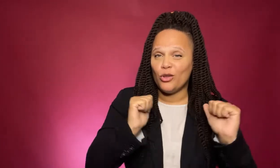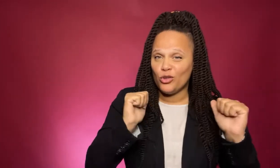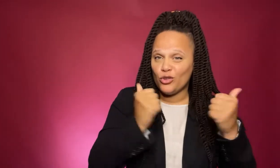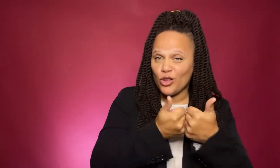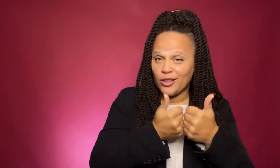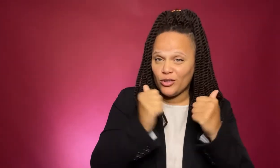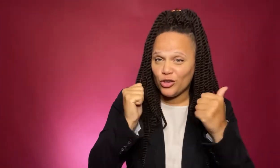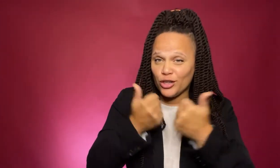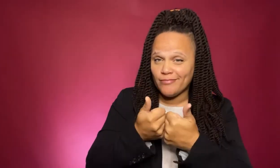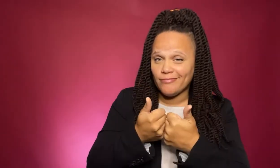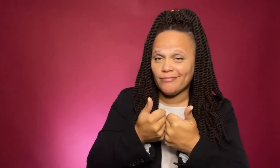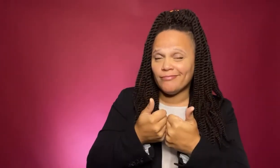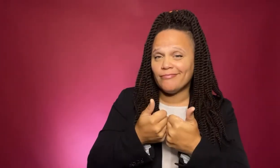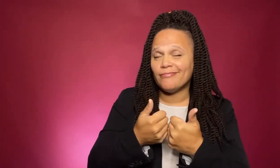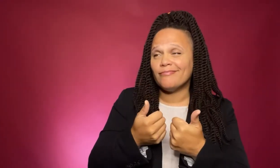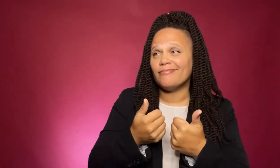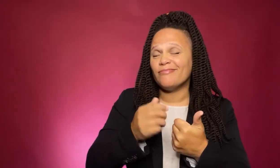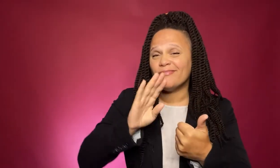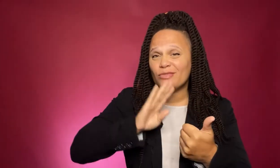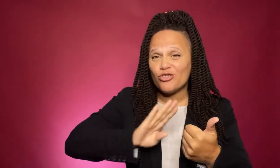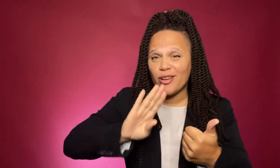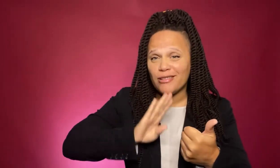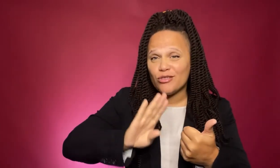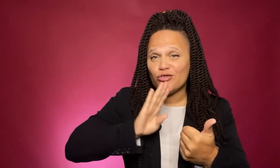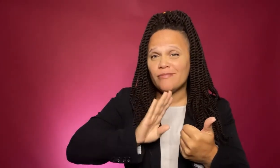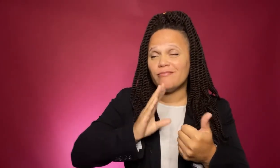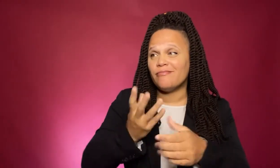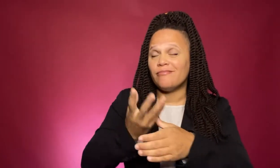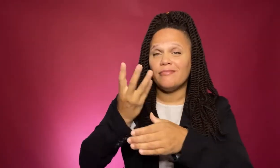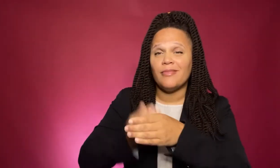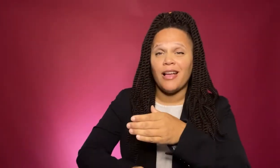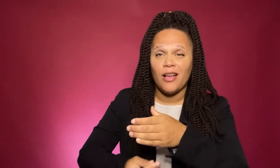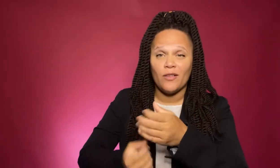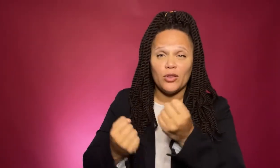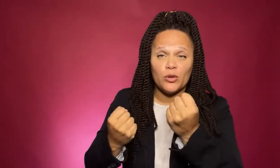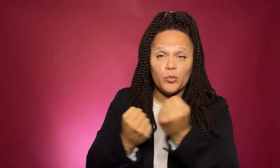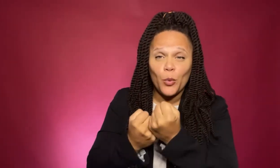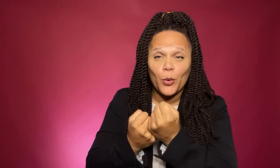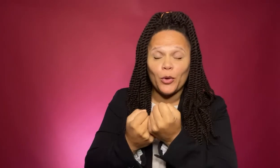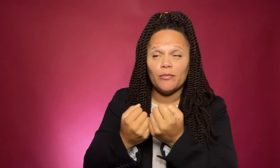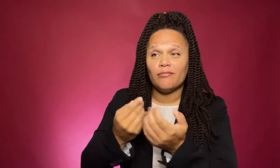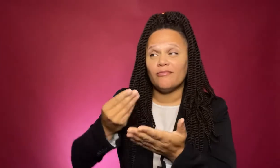comes with challenges. frustrations, lack of support,